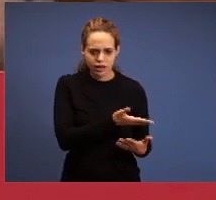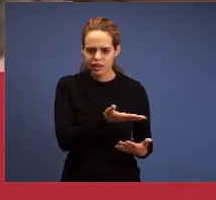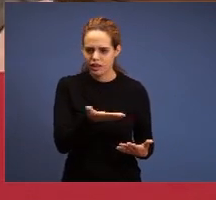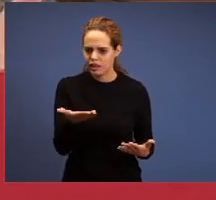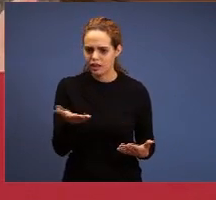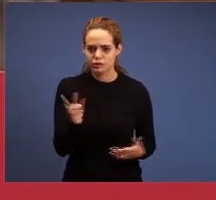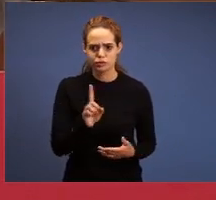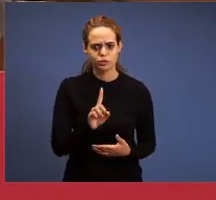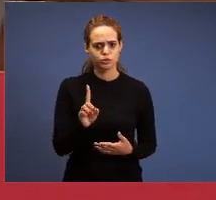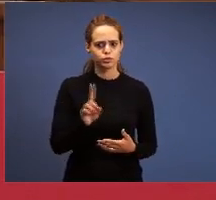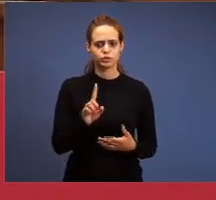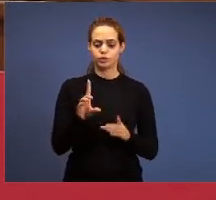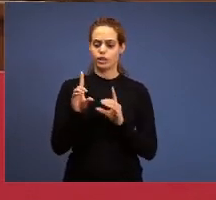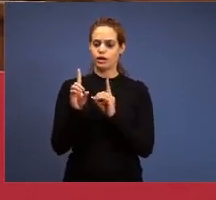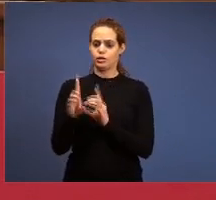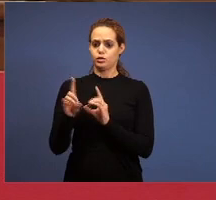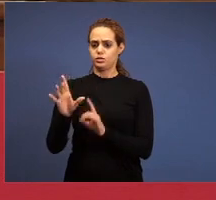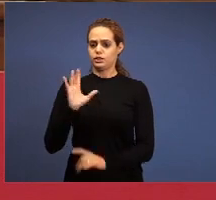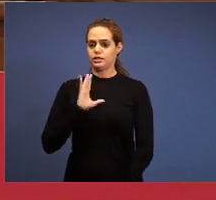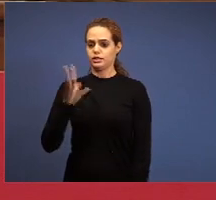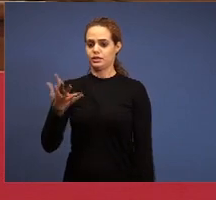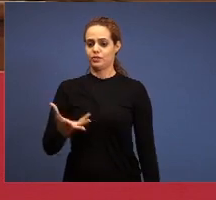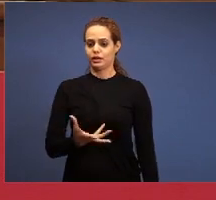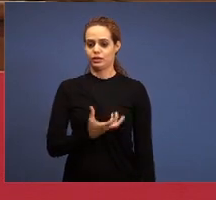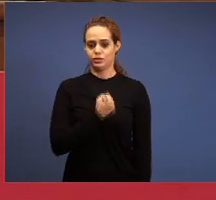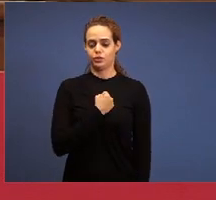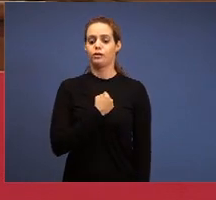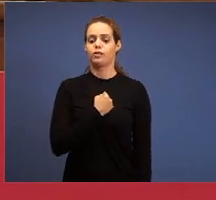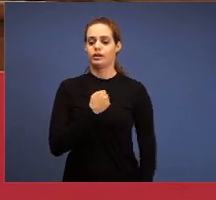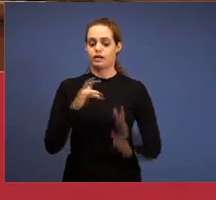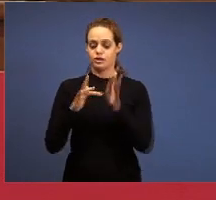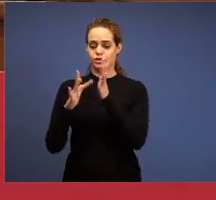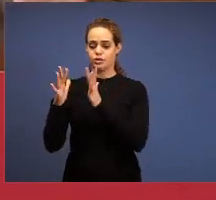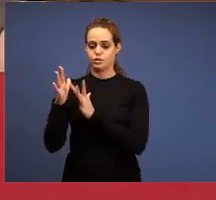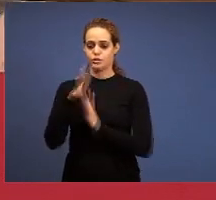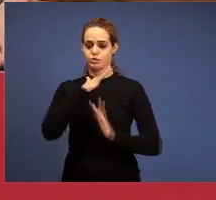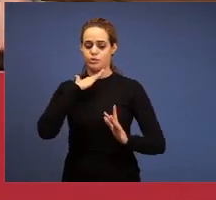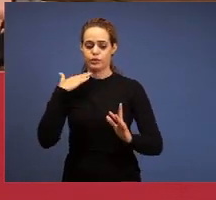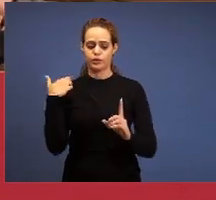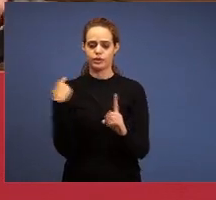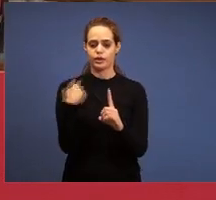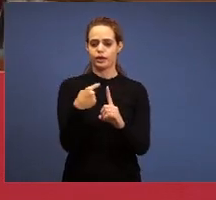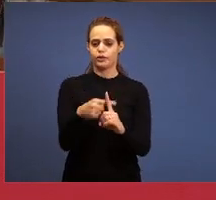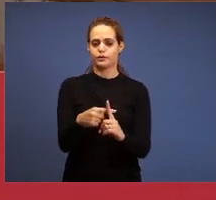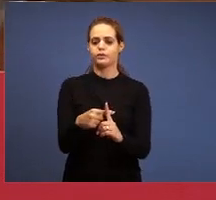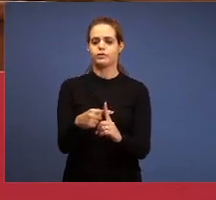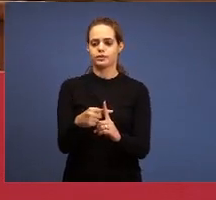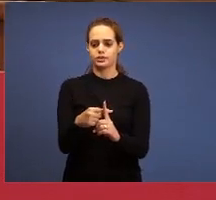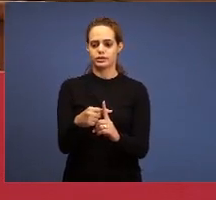savior doctrine, that is Jesus sacrifice, who died in the Calvary Cross and no one died in the Calvary Cross, no one spilled